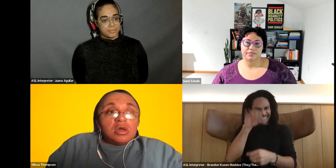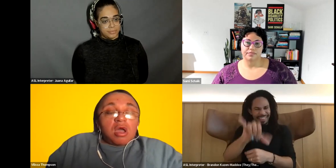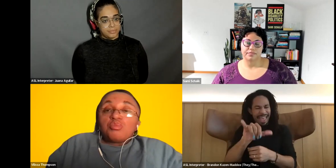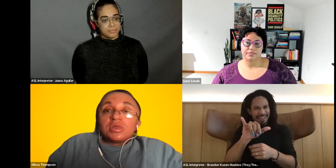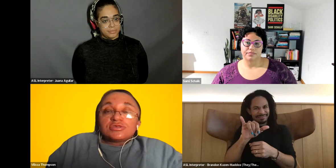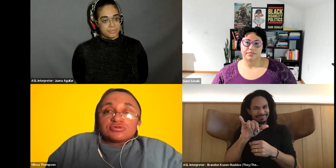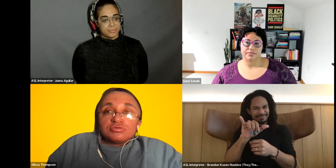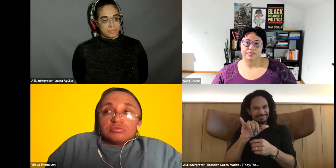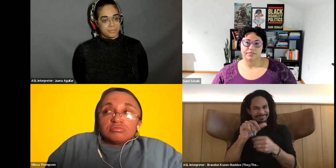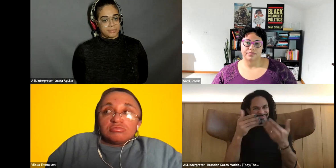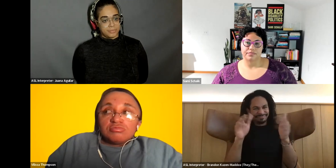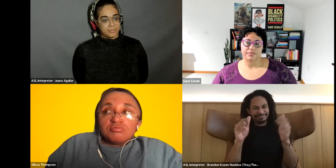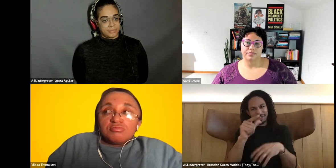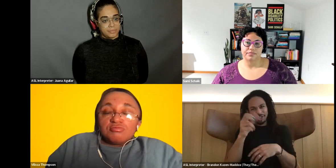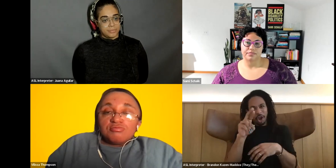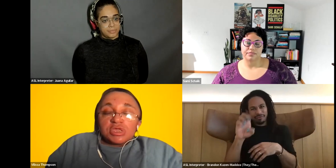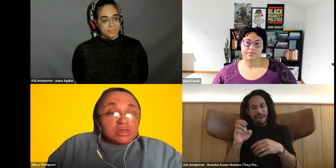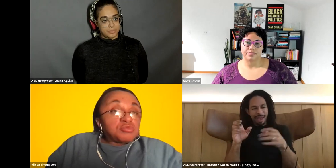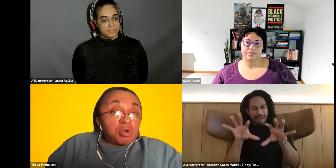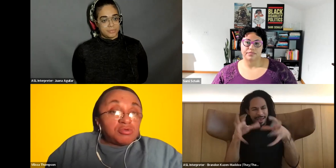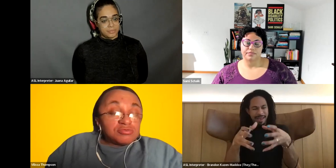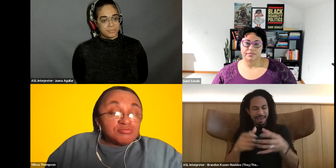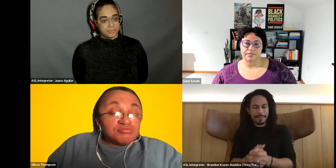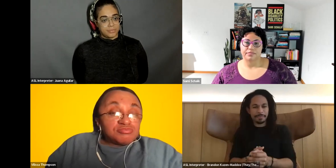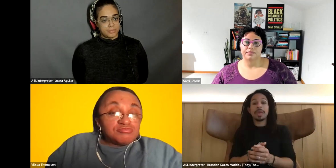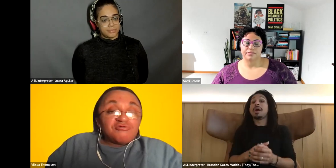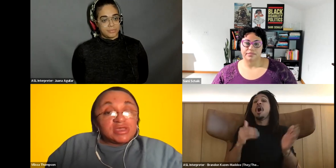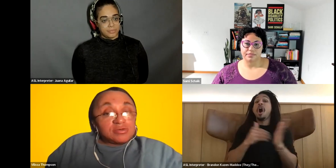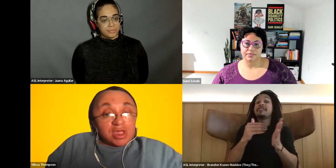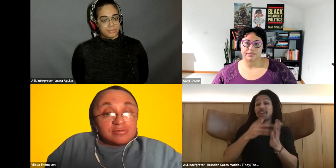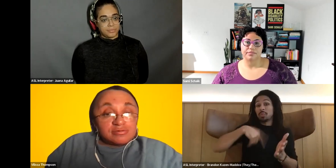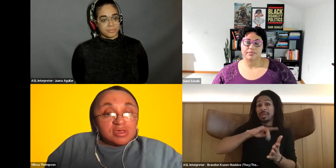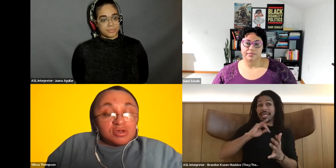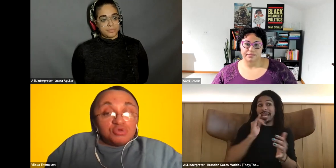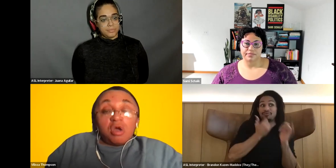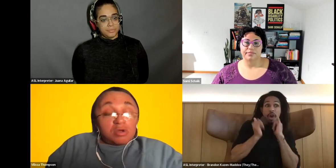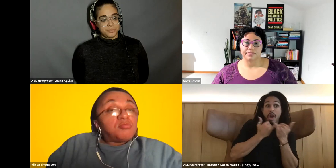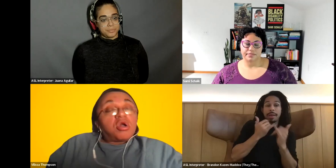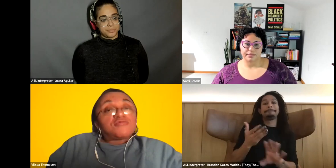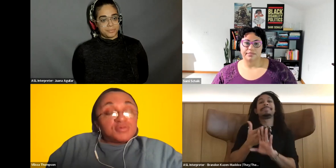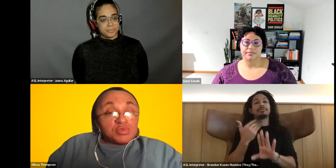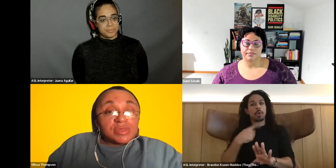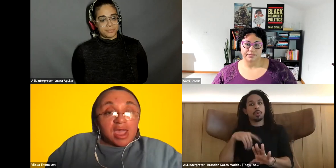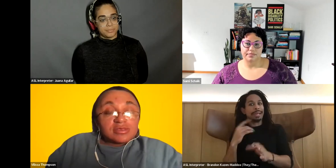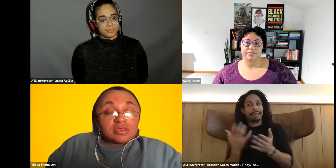Vilissa Thompson: are willing to get it wrong Vilissa Thompson: before they get it right who are more comfortable with that.